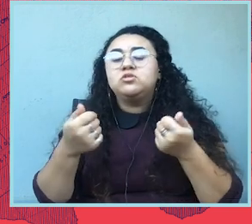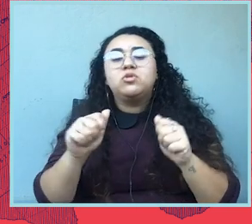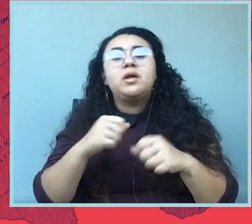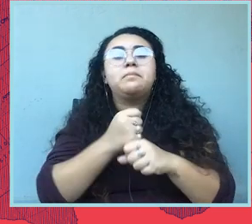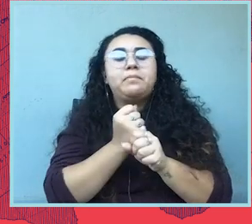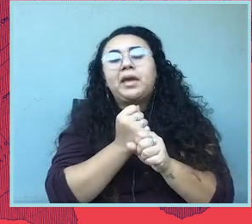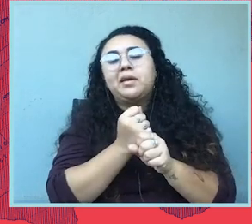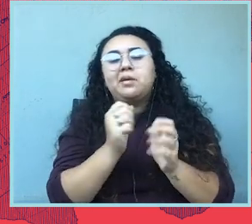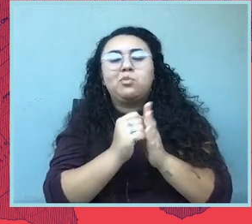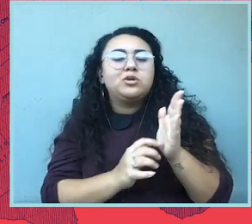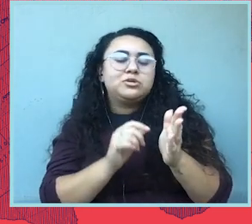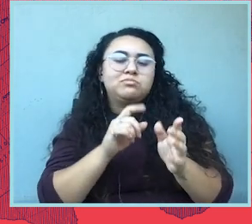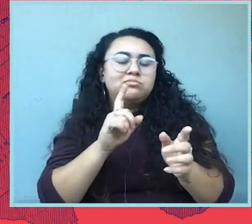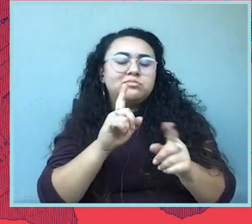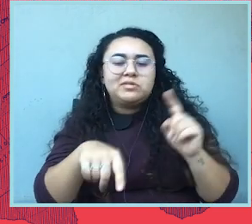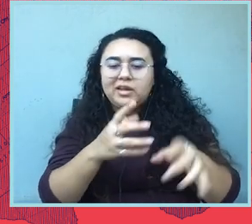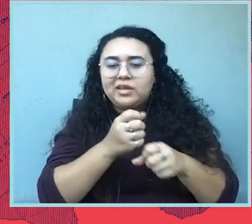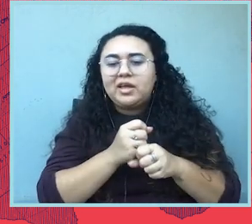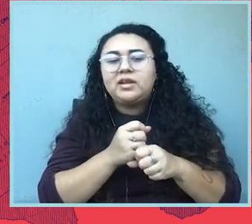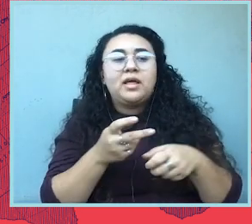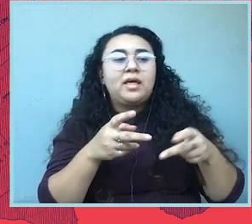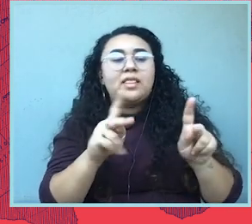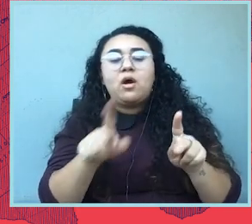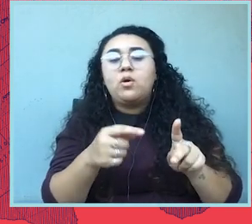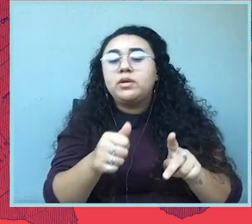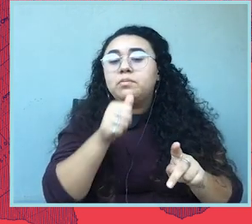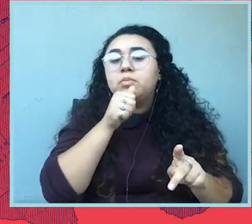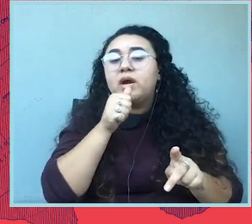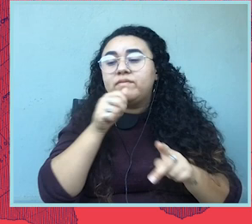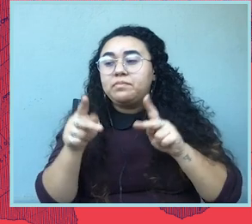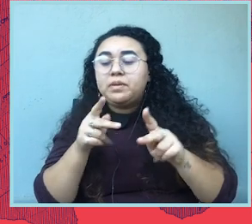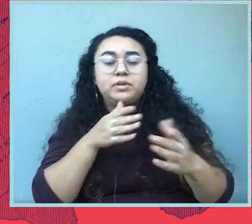in this way that allows only private individuals to sue, which makes it more complicated for